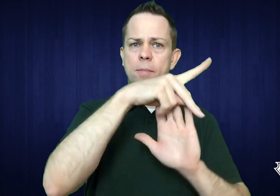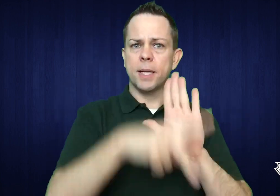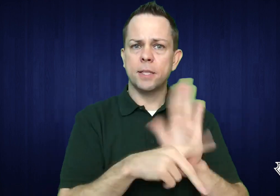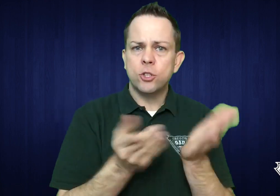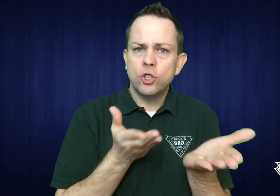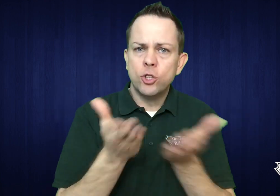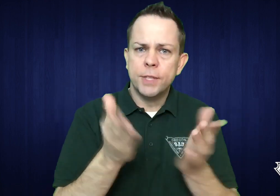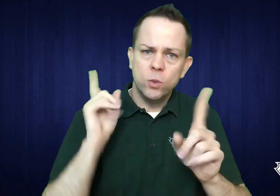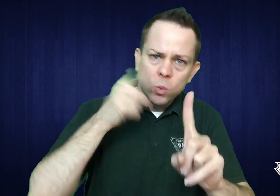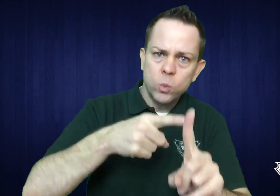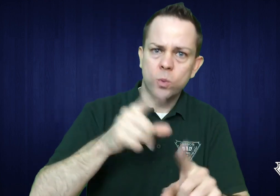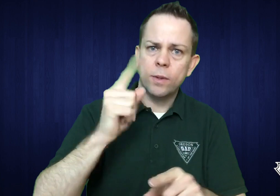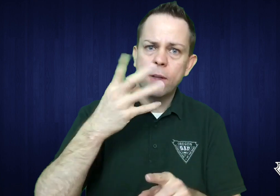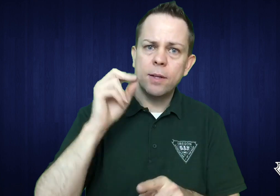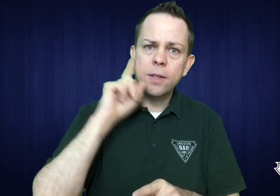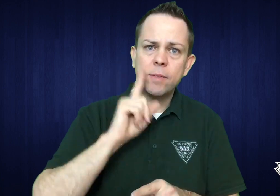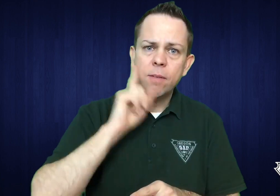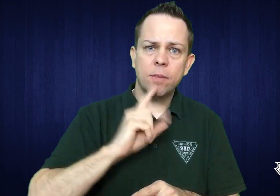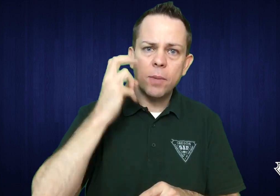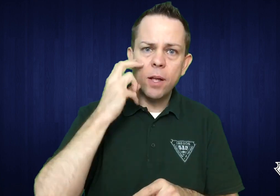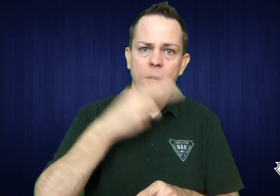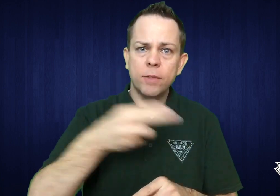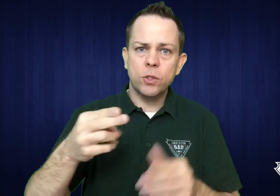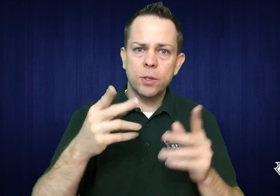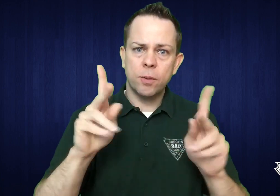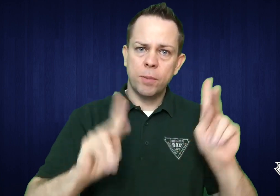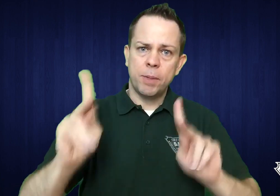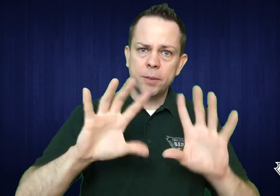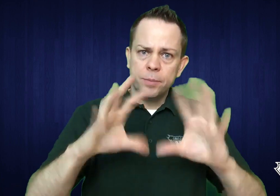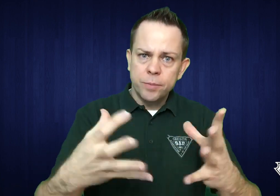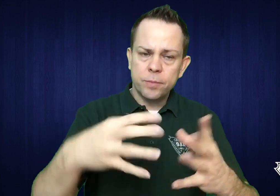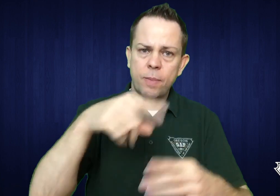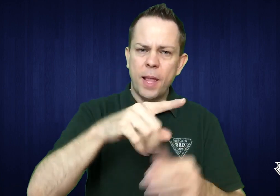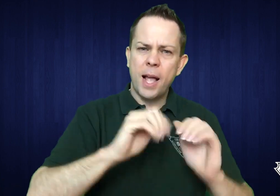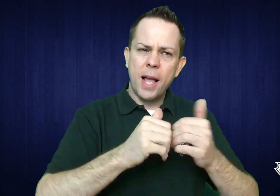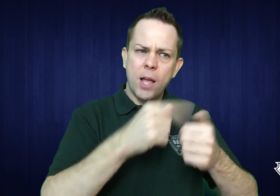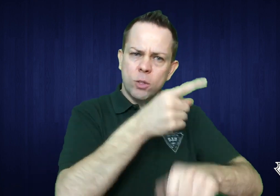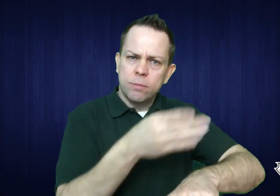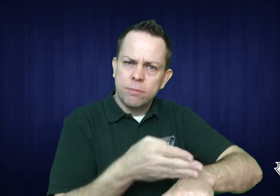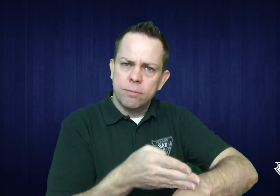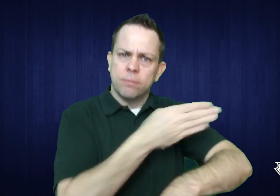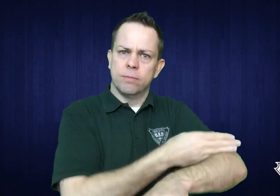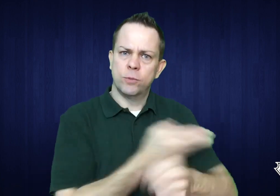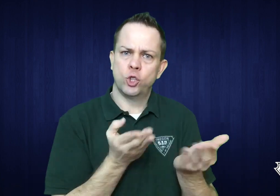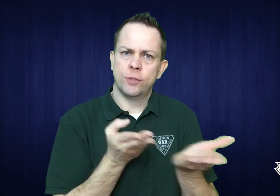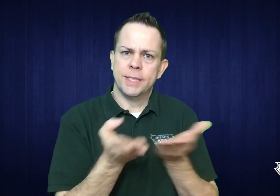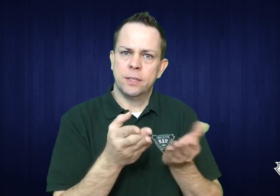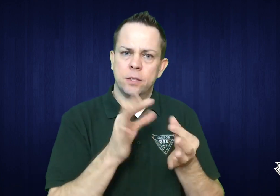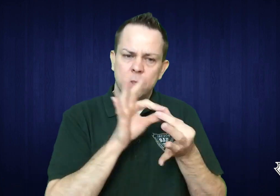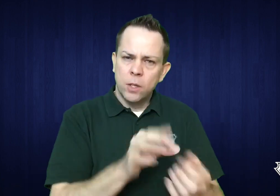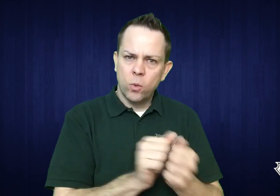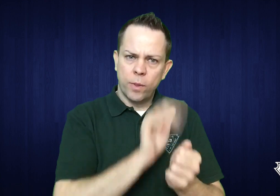with the focus on their policies and services for the Deaf, Deafblind, and Hard of Hearing community.